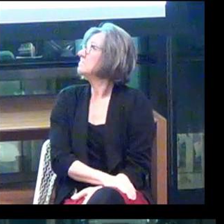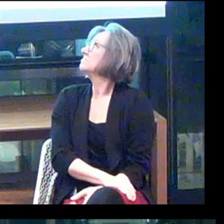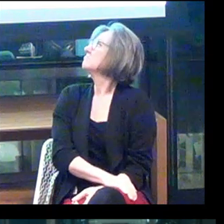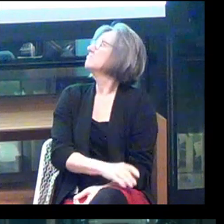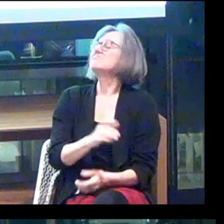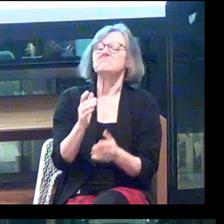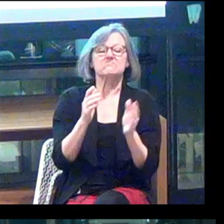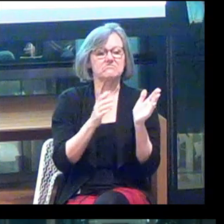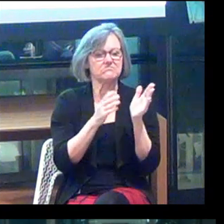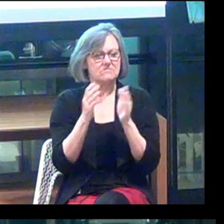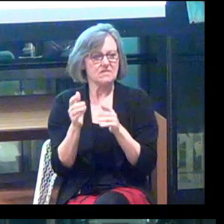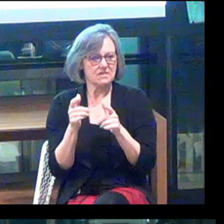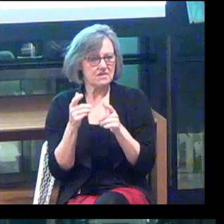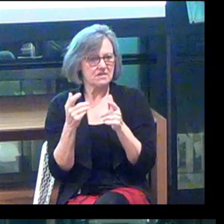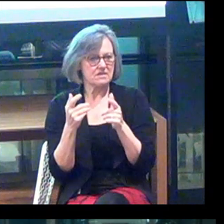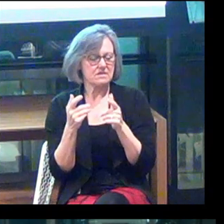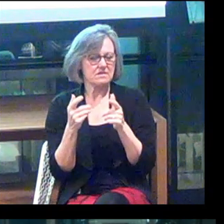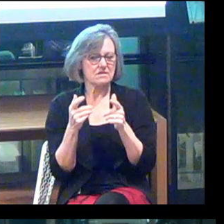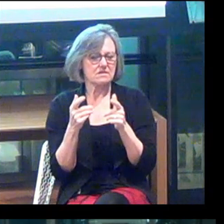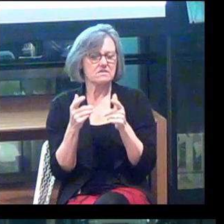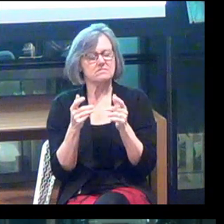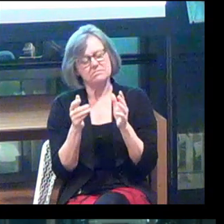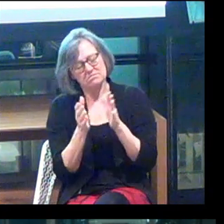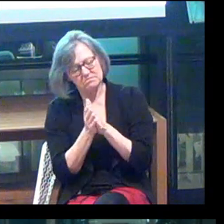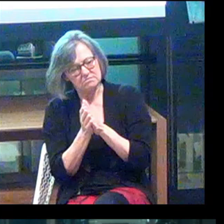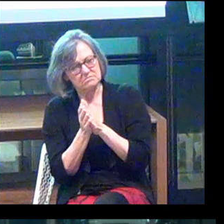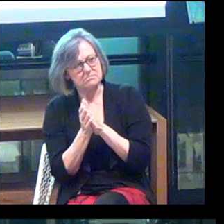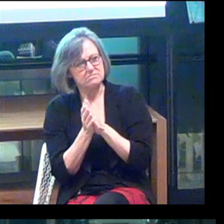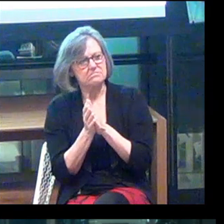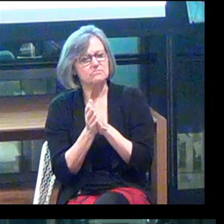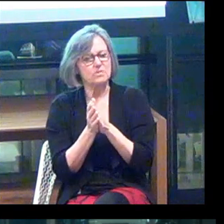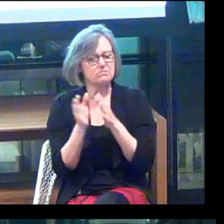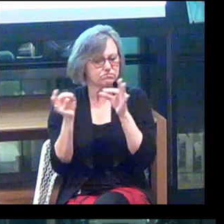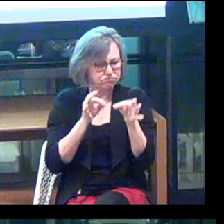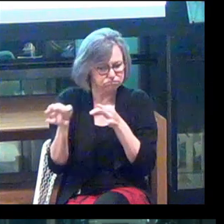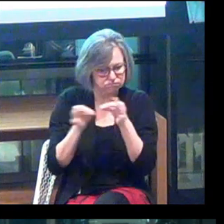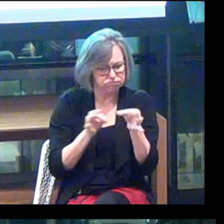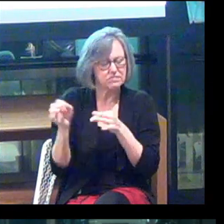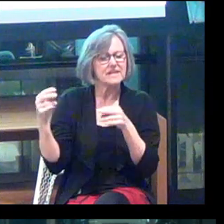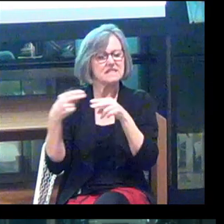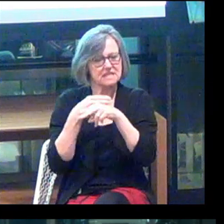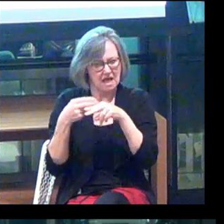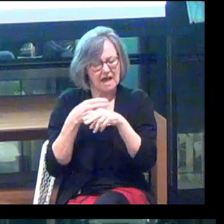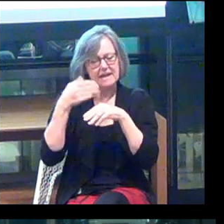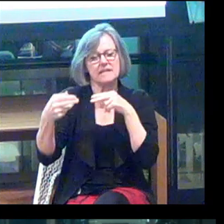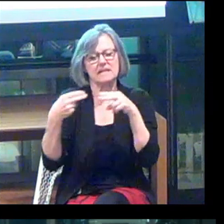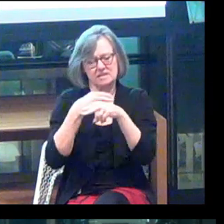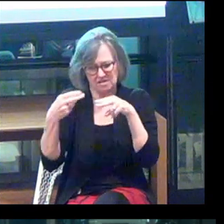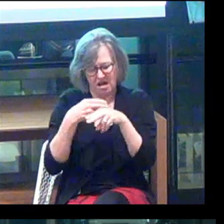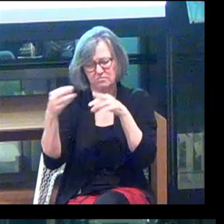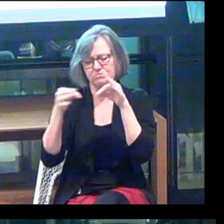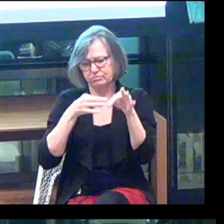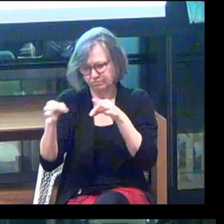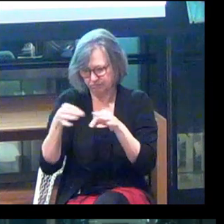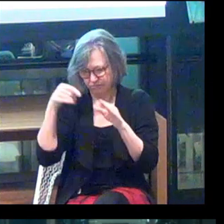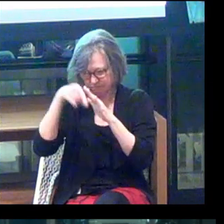And then I want to spend a chunk of time on this slide and the following.